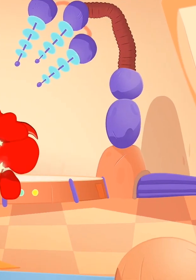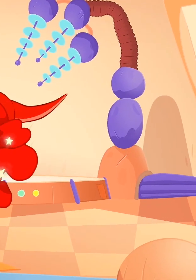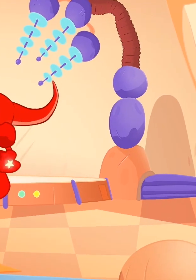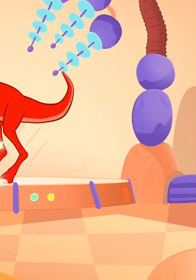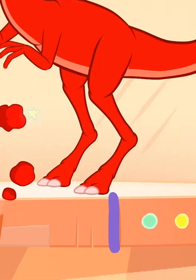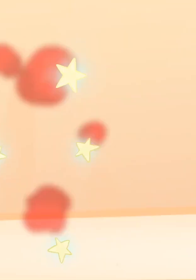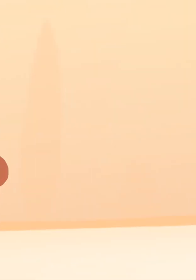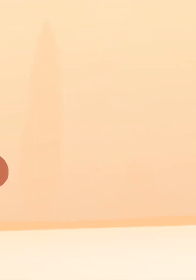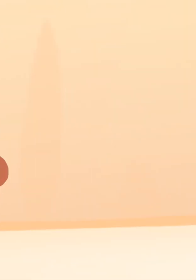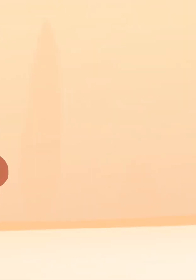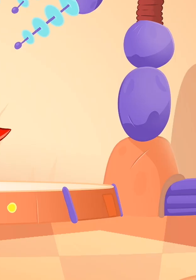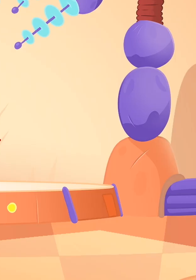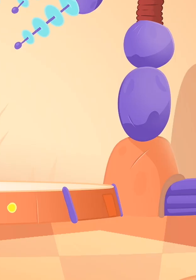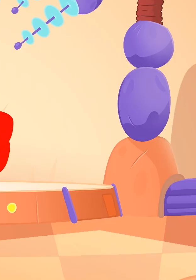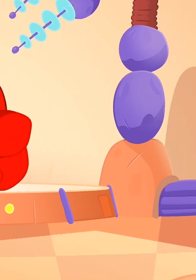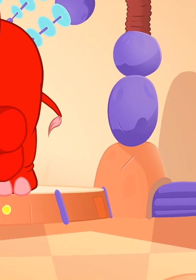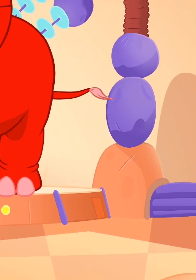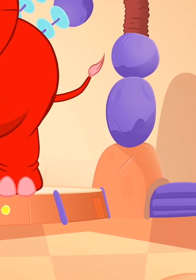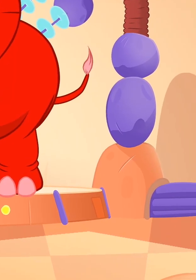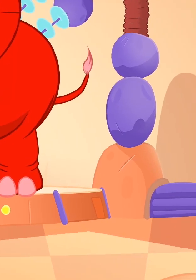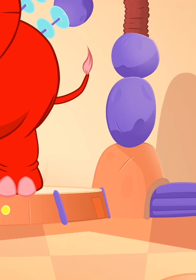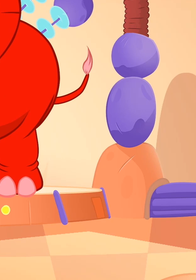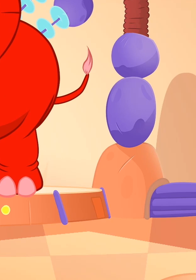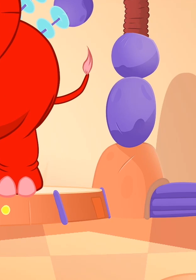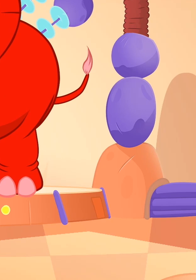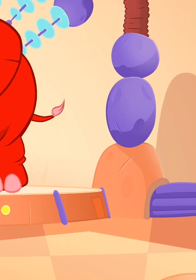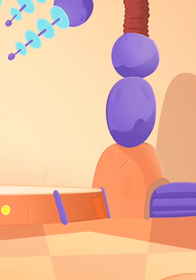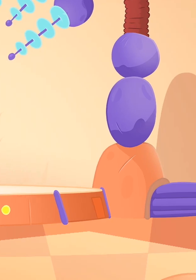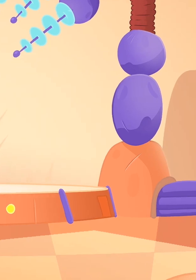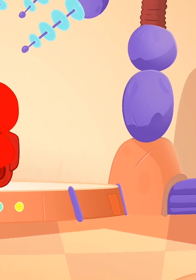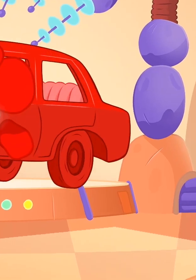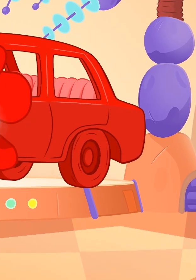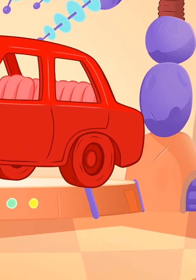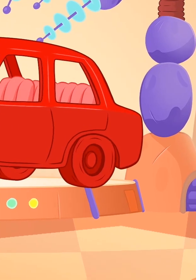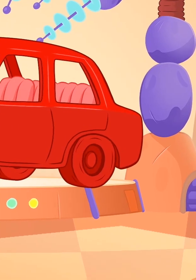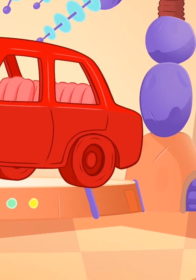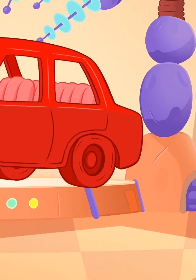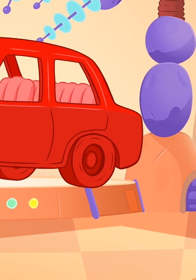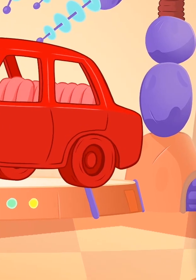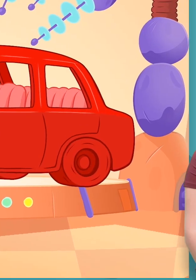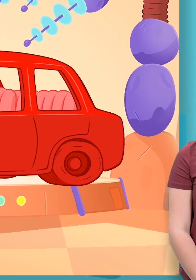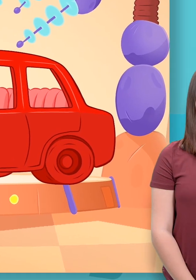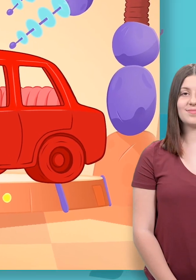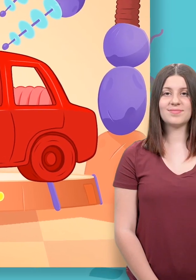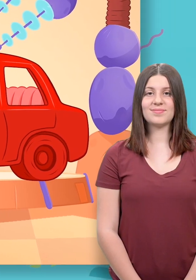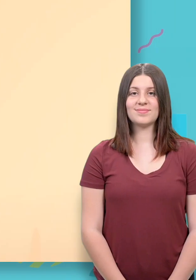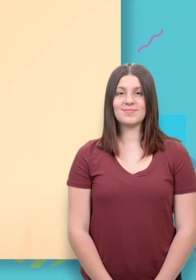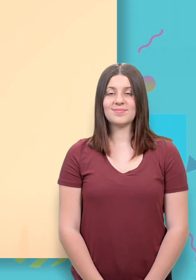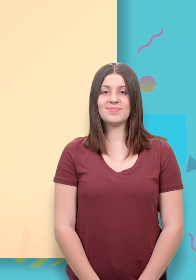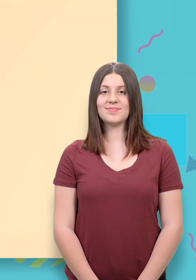[repeated transformation sound] Thank you, Morphle, it's finished.